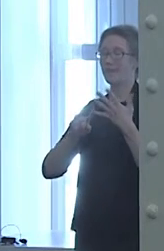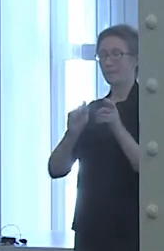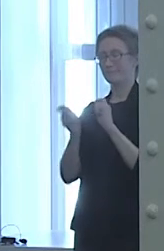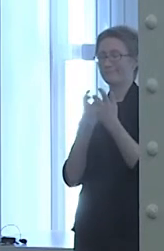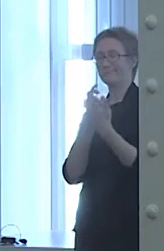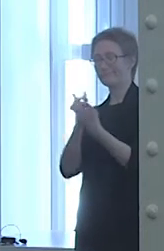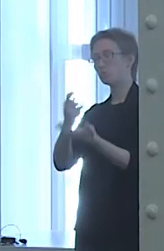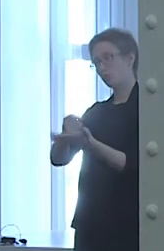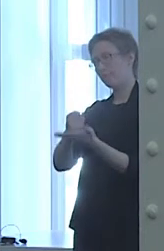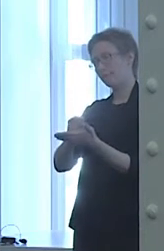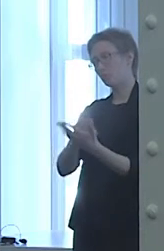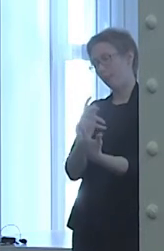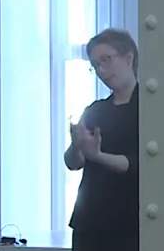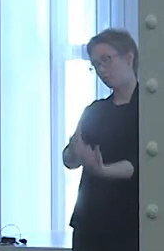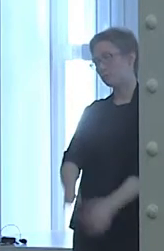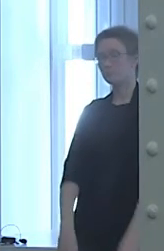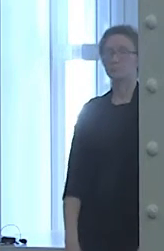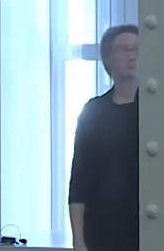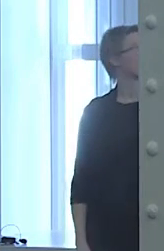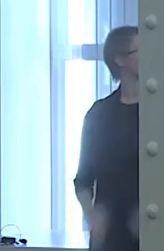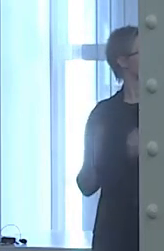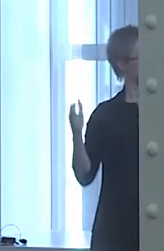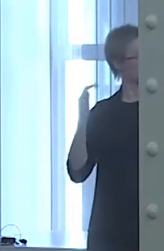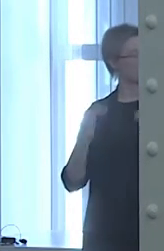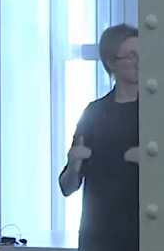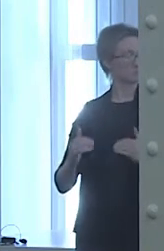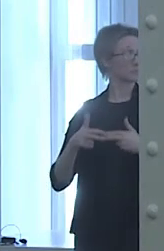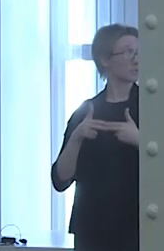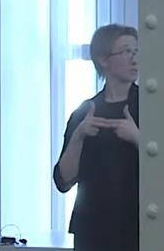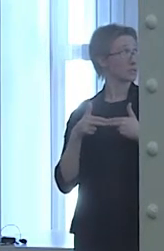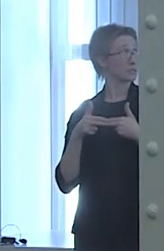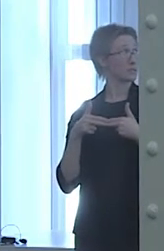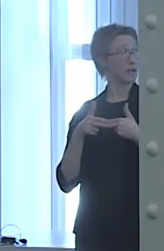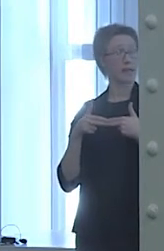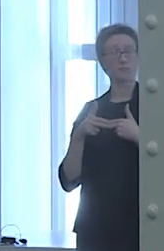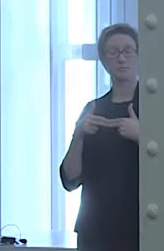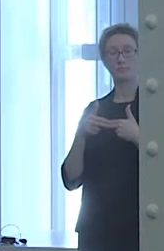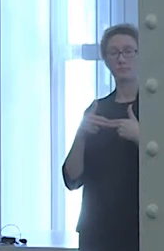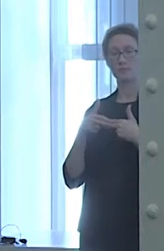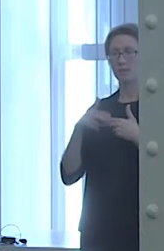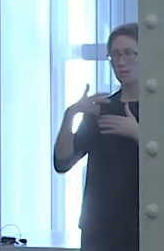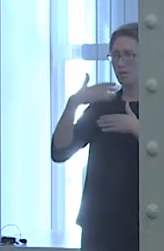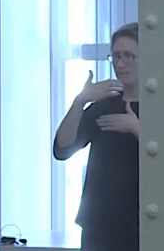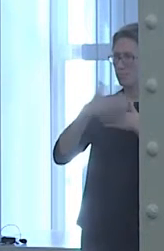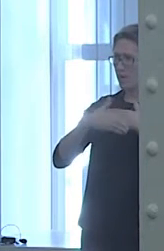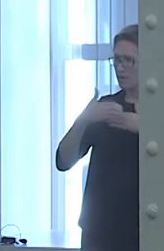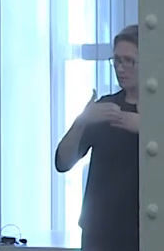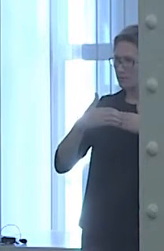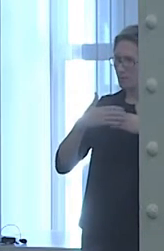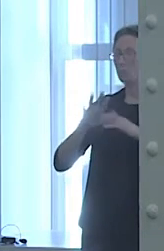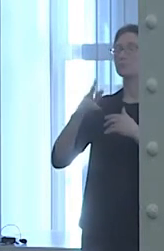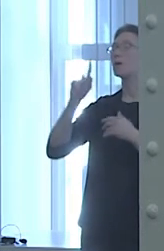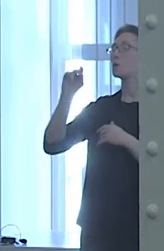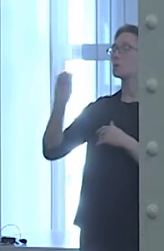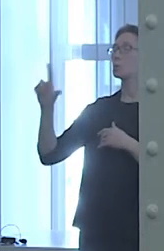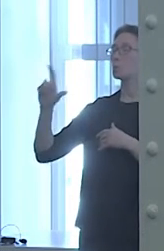This next slide is a picture of a red toolbox and features screwdrivers and hammers,